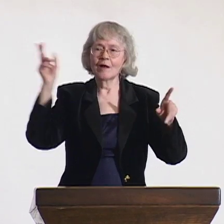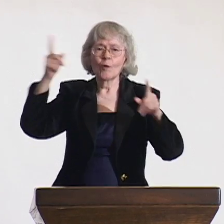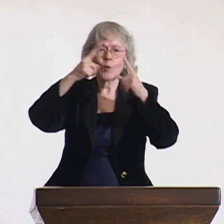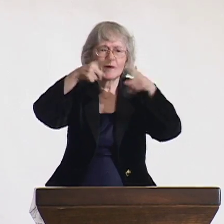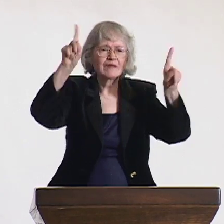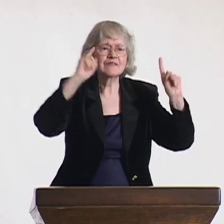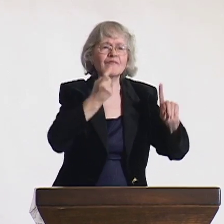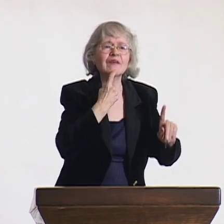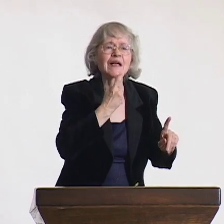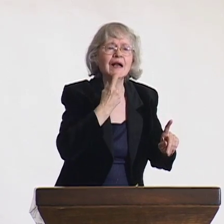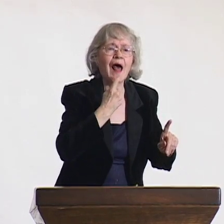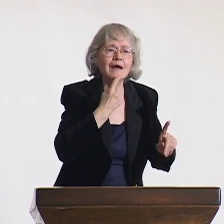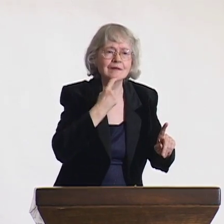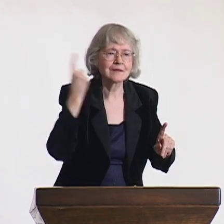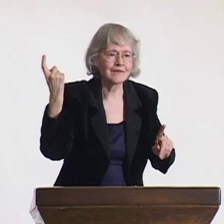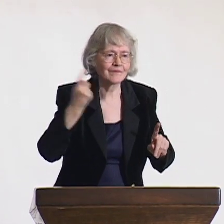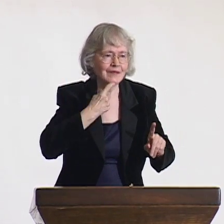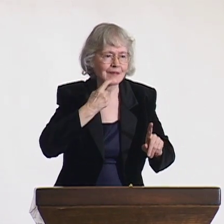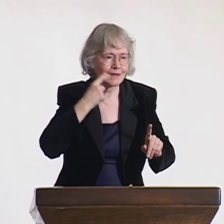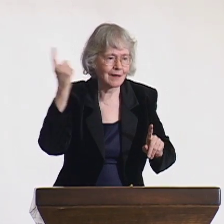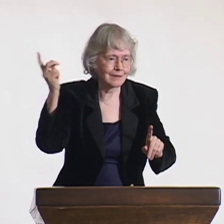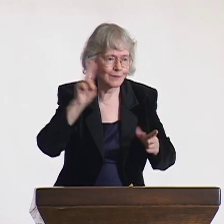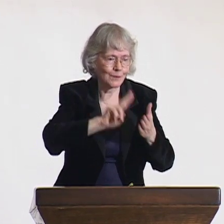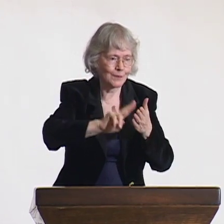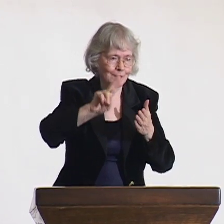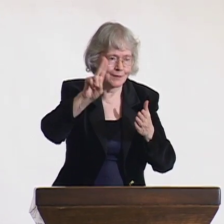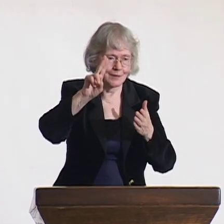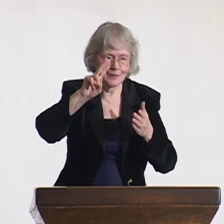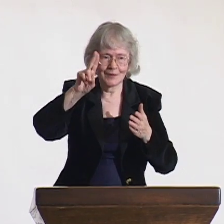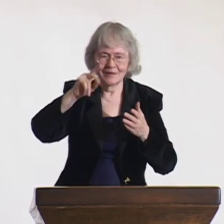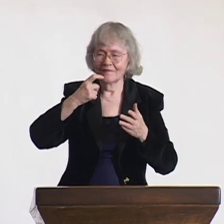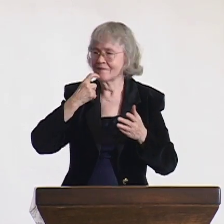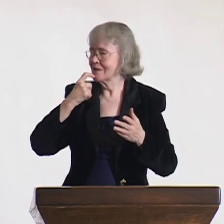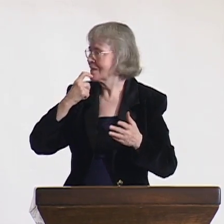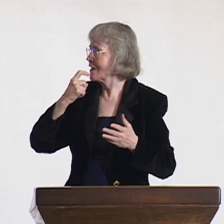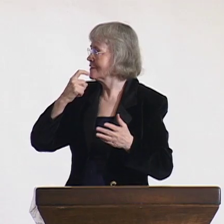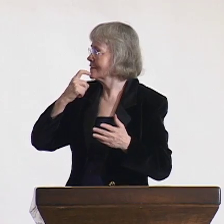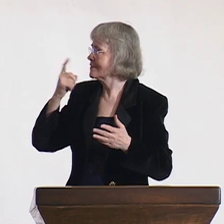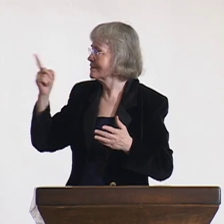from the University of Jyvaskyla in Finland in 2004.